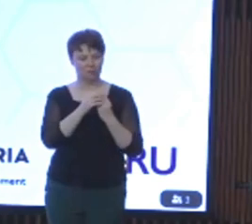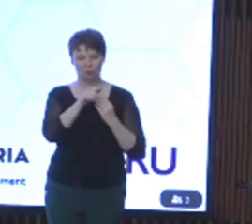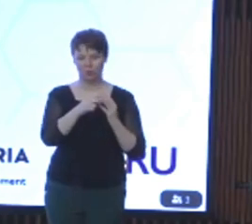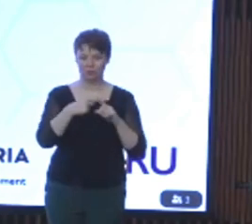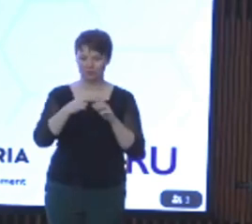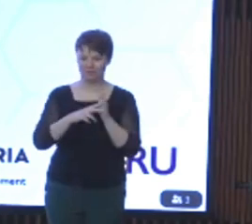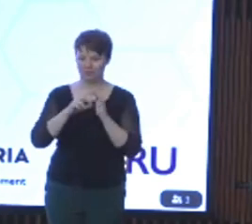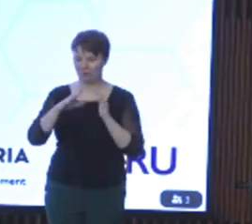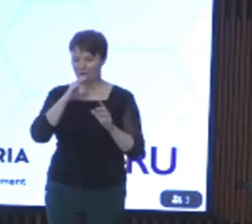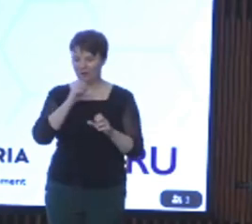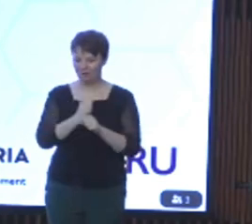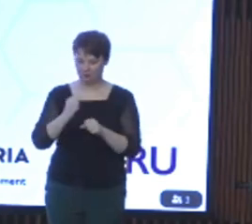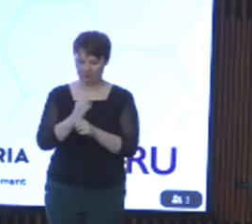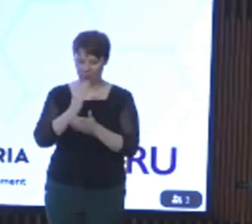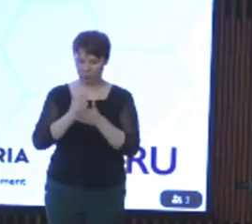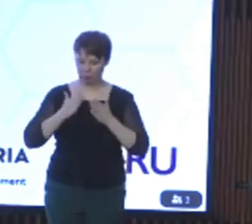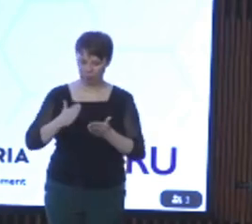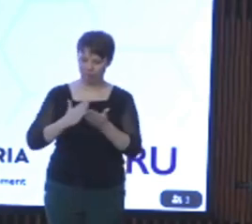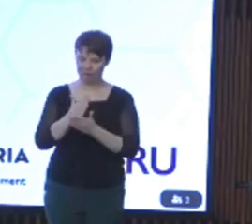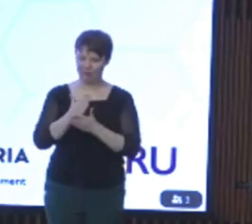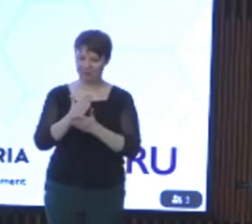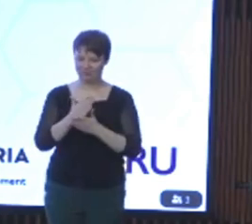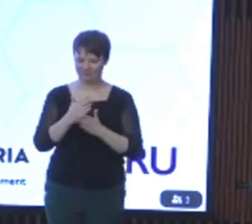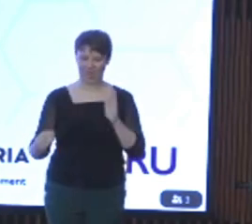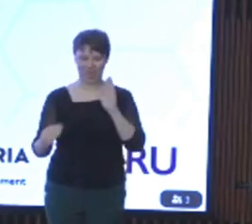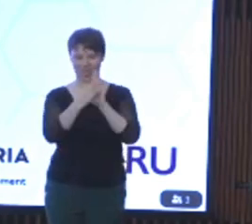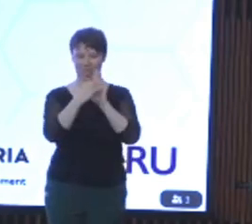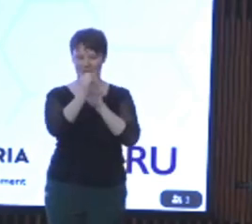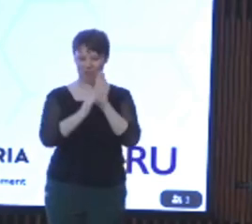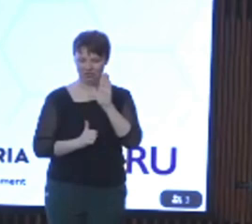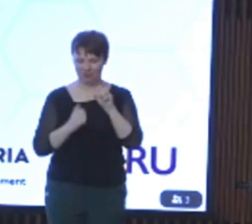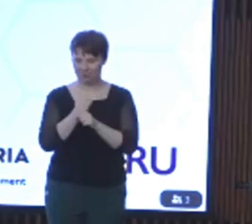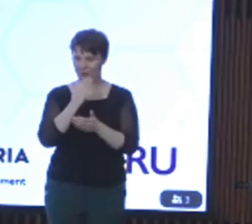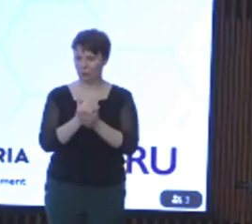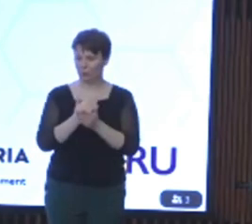strong human rights agenda and make inclusion real, and as you said make inclusion business